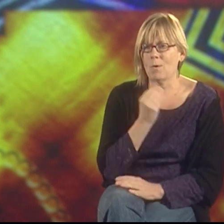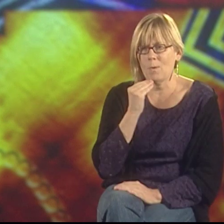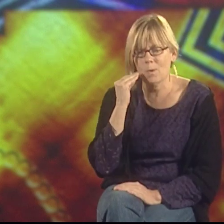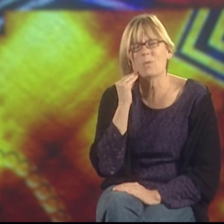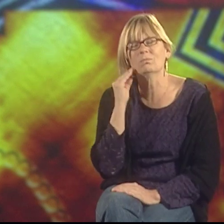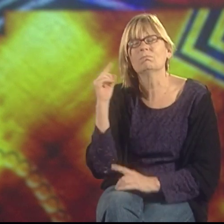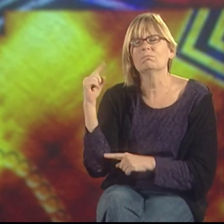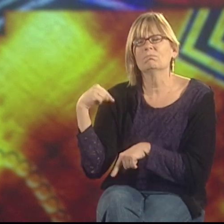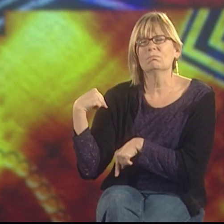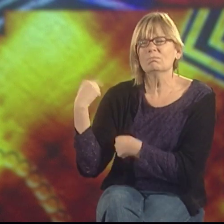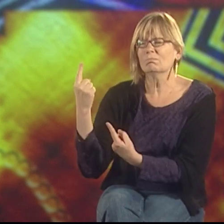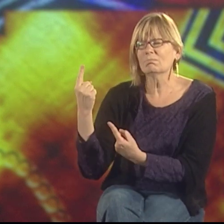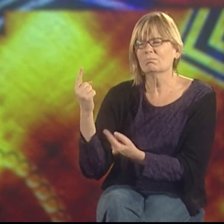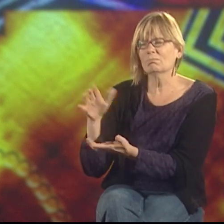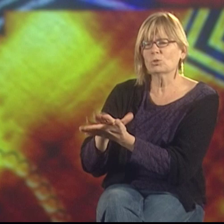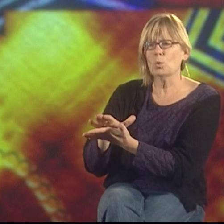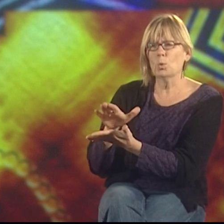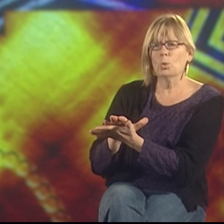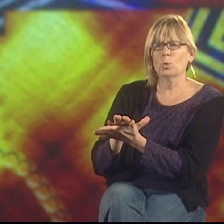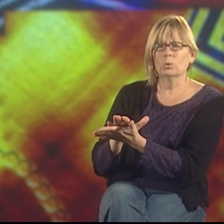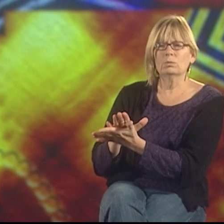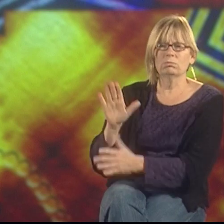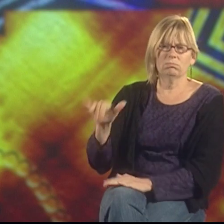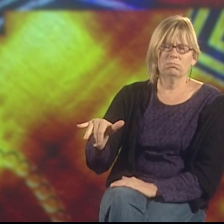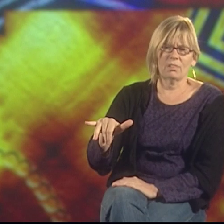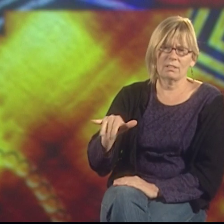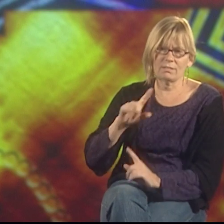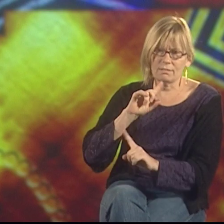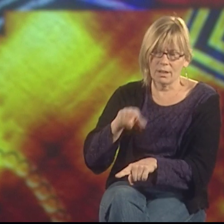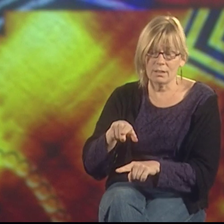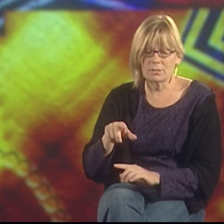traditionally the way they go about finding that home is through the deaf schools.